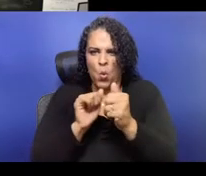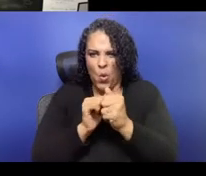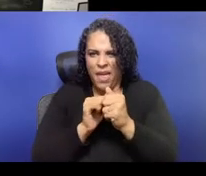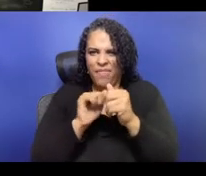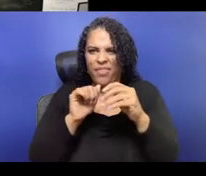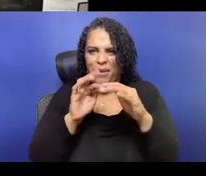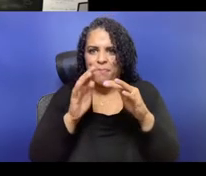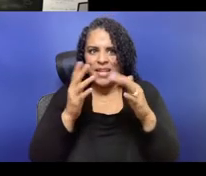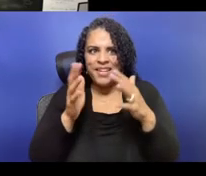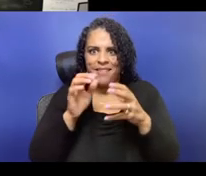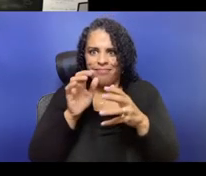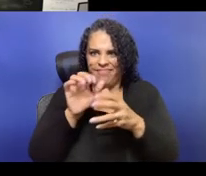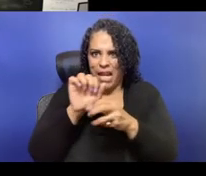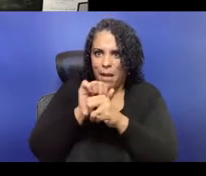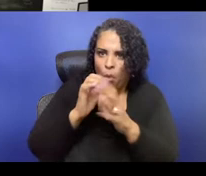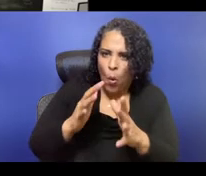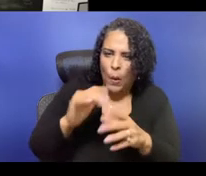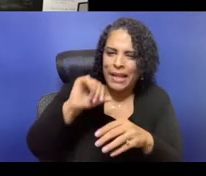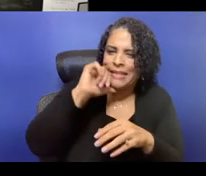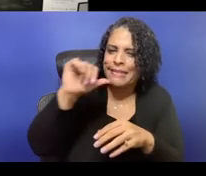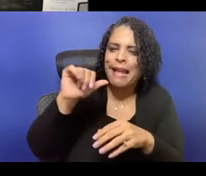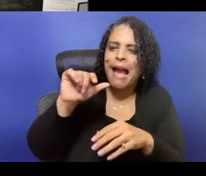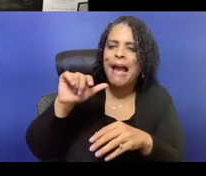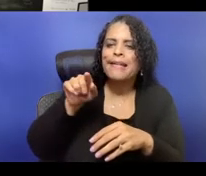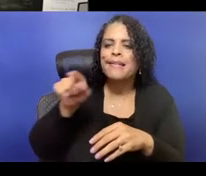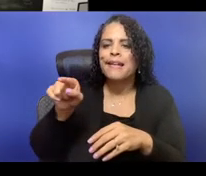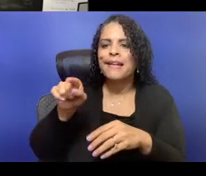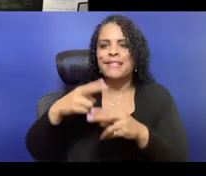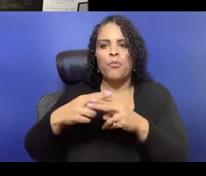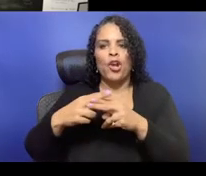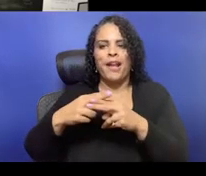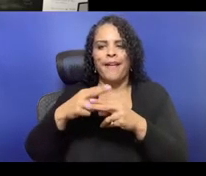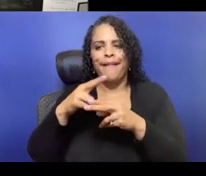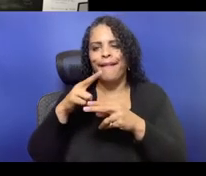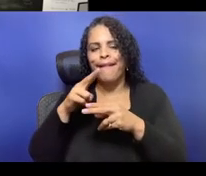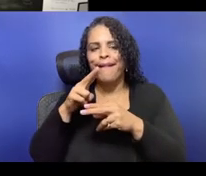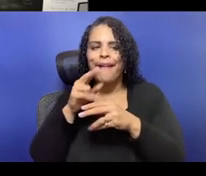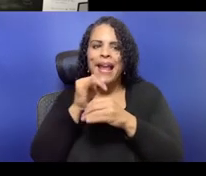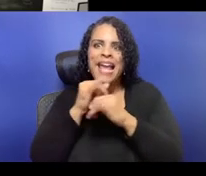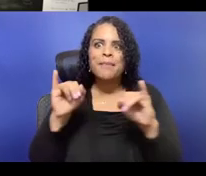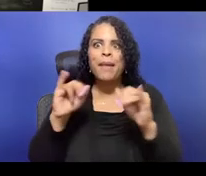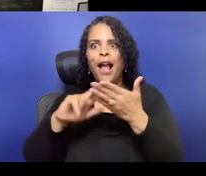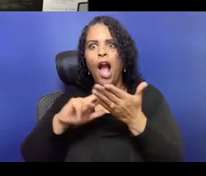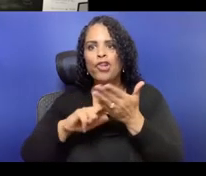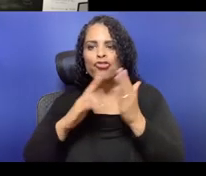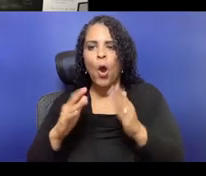then you actually need to let those that you are, quote, unquote, serving, those that you are